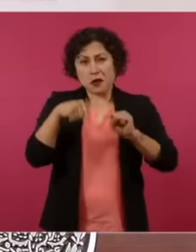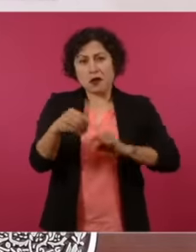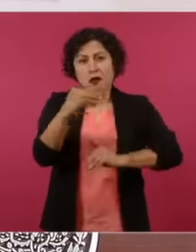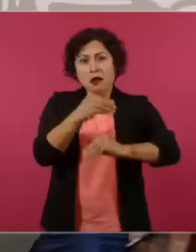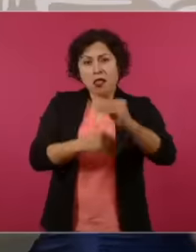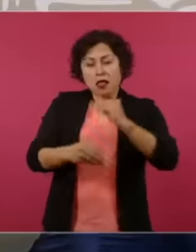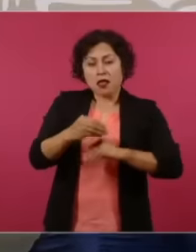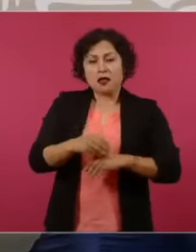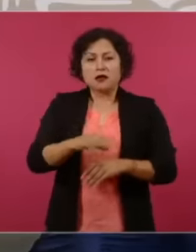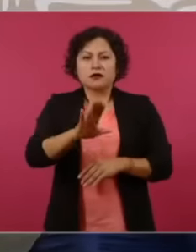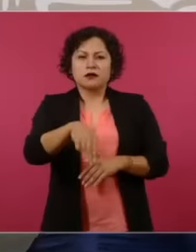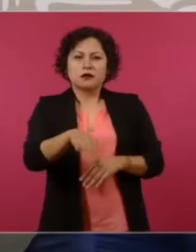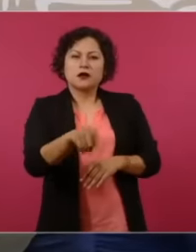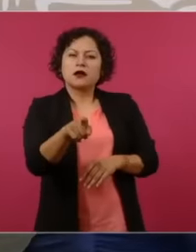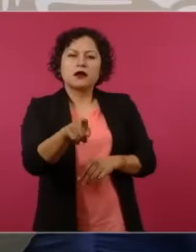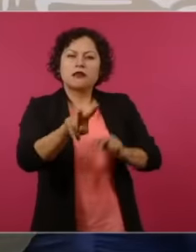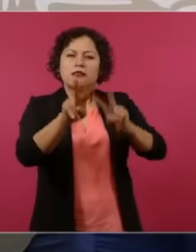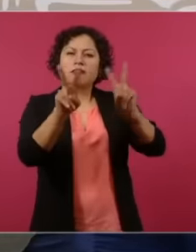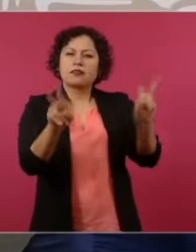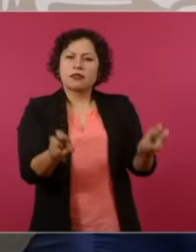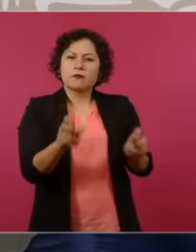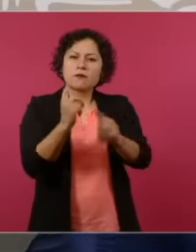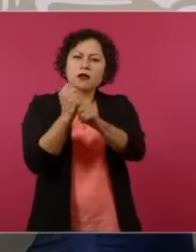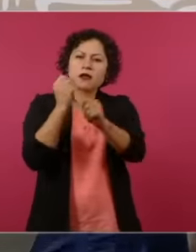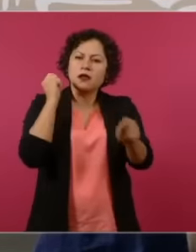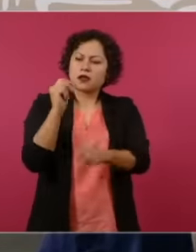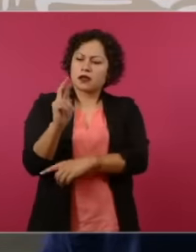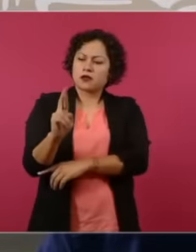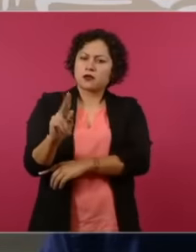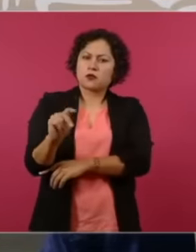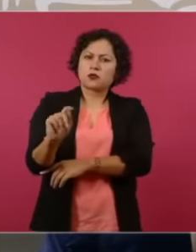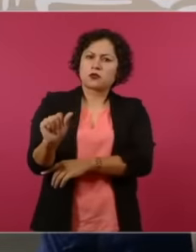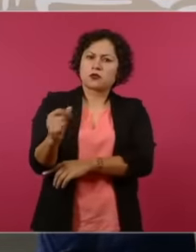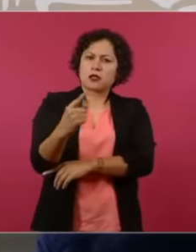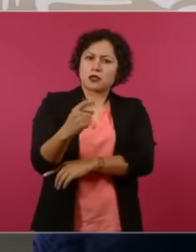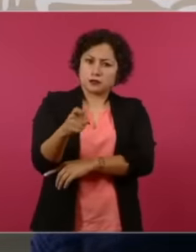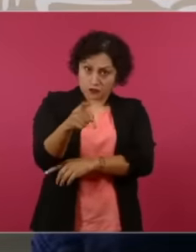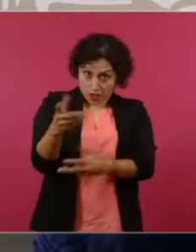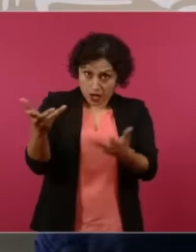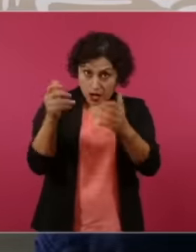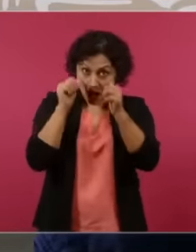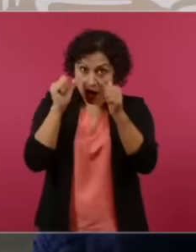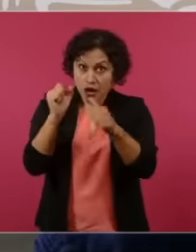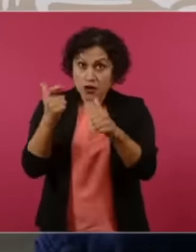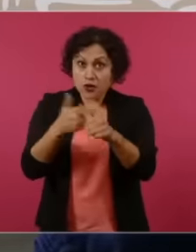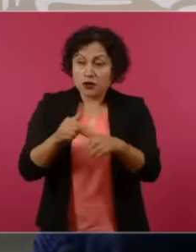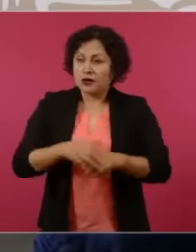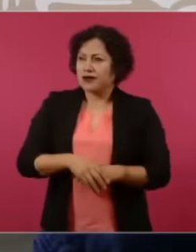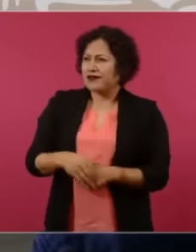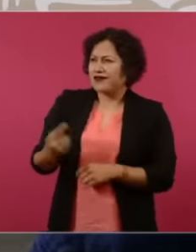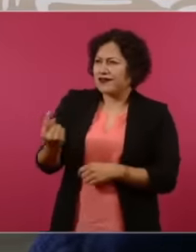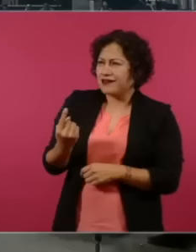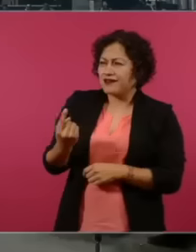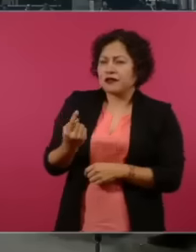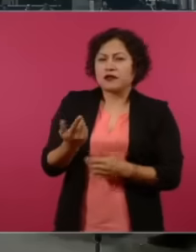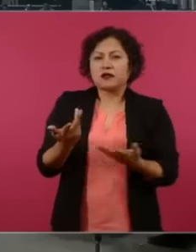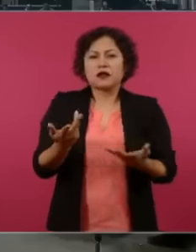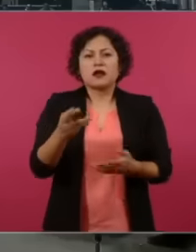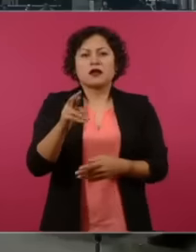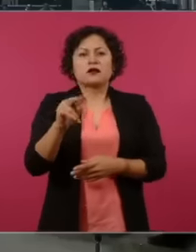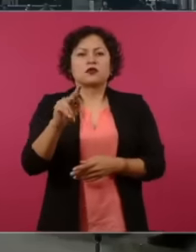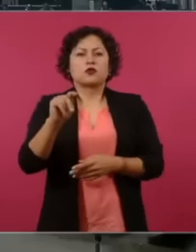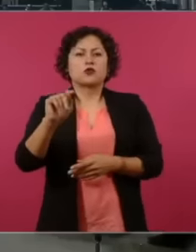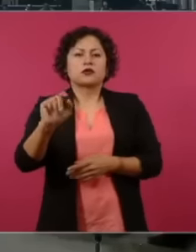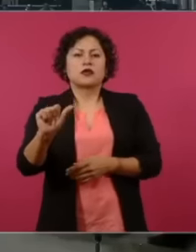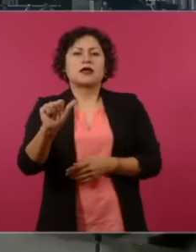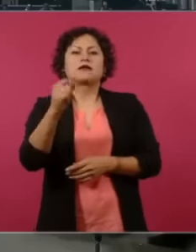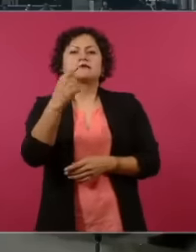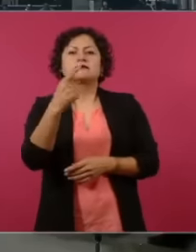example they are doing something I sent with the Ruta 100 thing but they did something about Ruta 100 Yes but it is a different